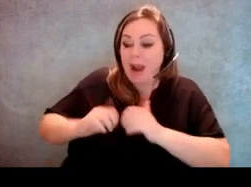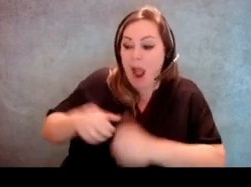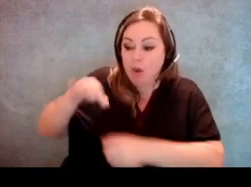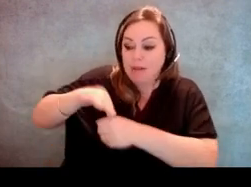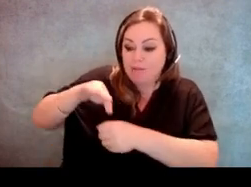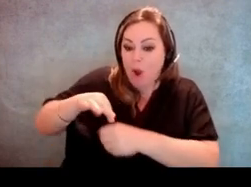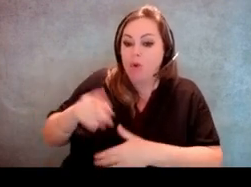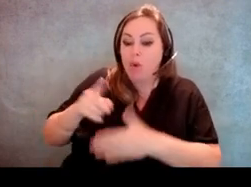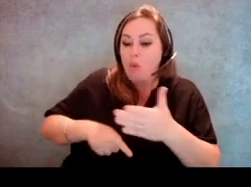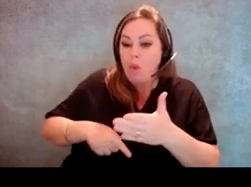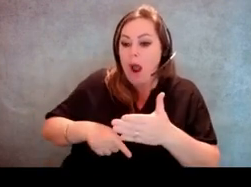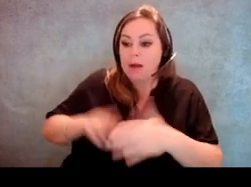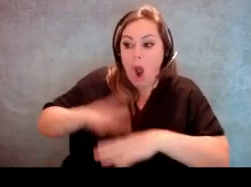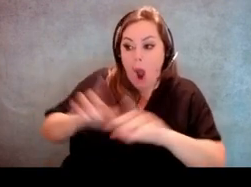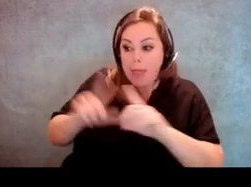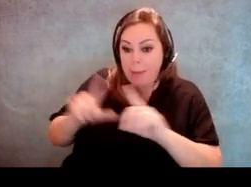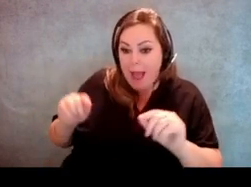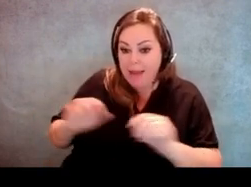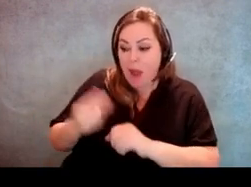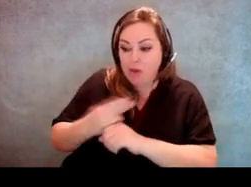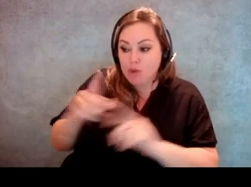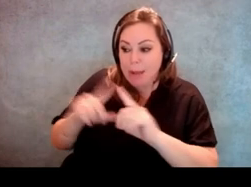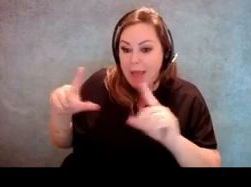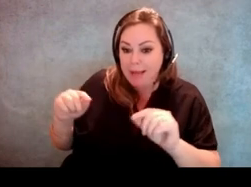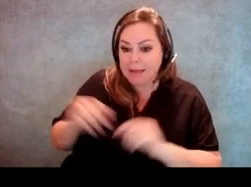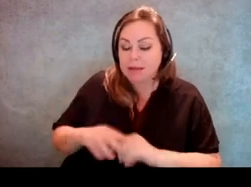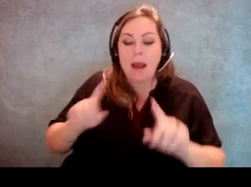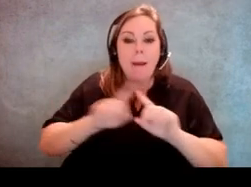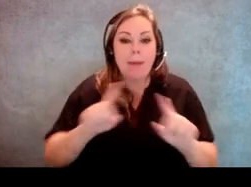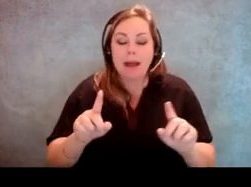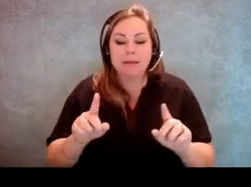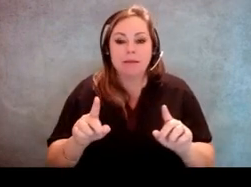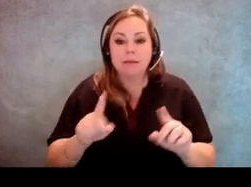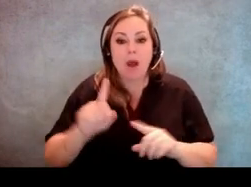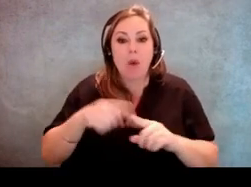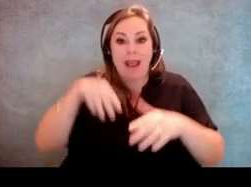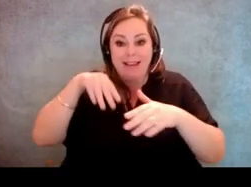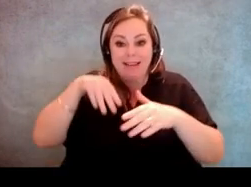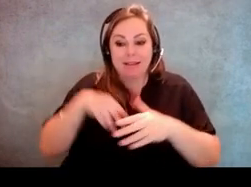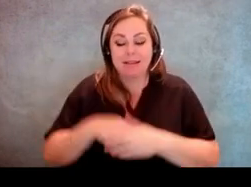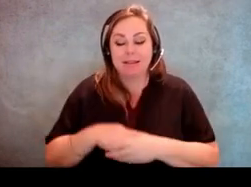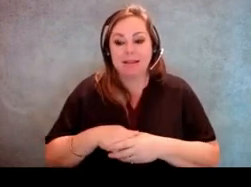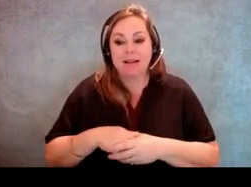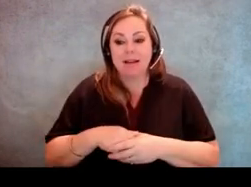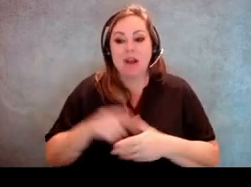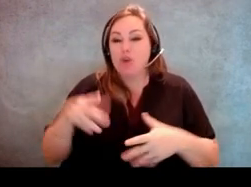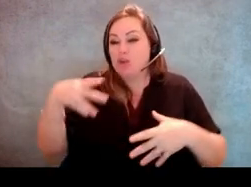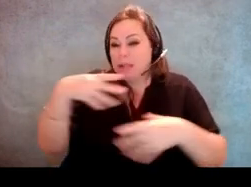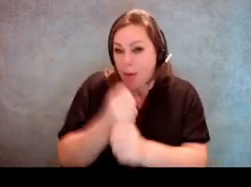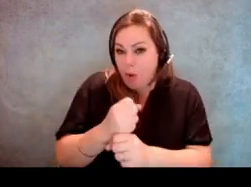and what's on the ballot and how to use the ballot, but when you get into actually summarizing a ballot measure,